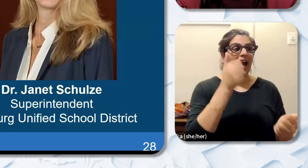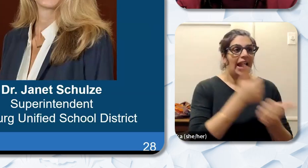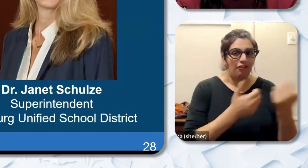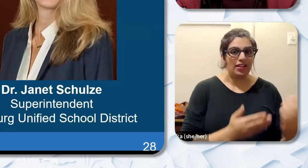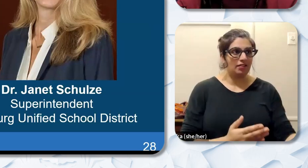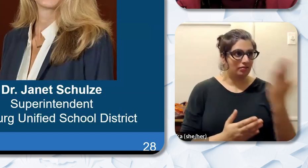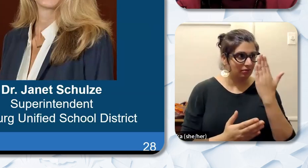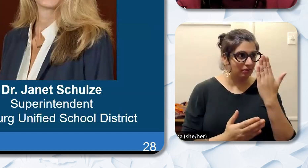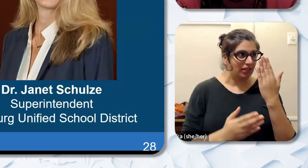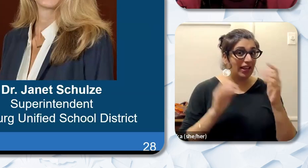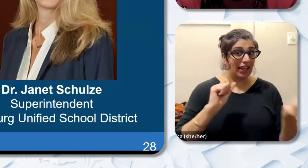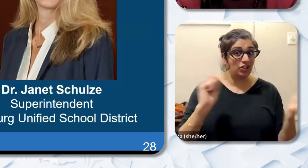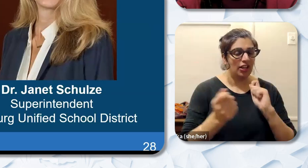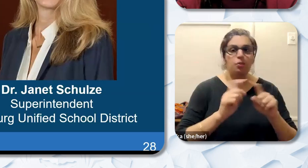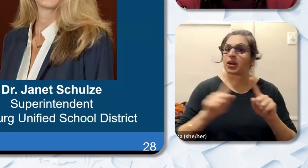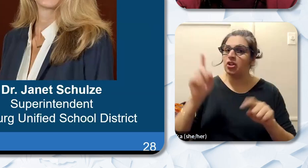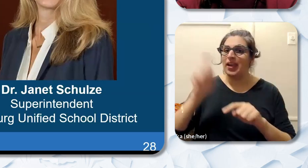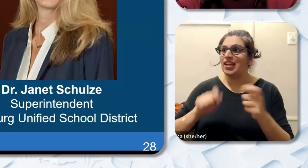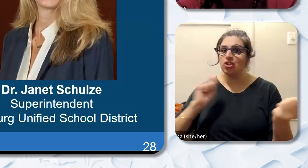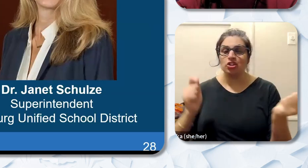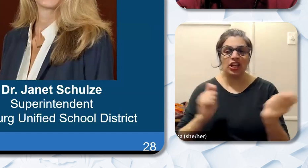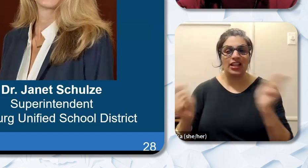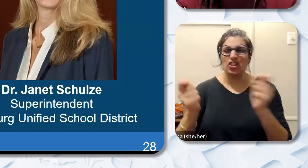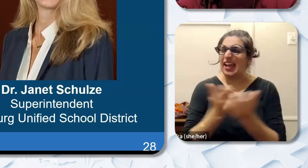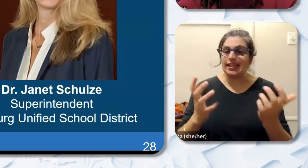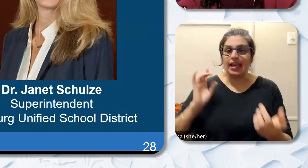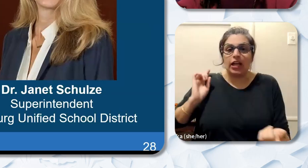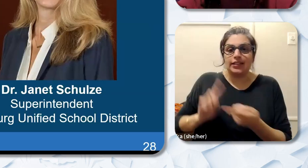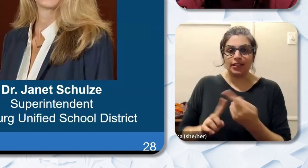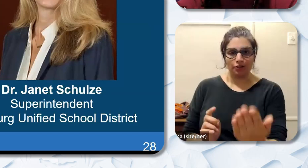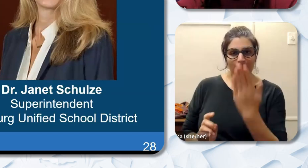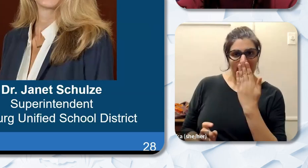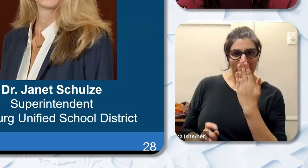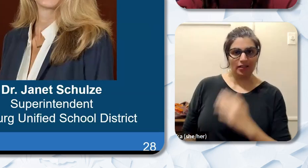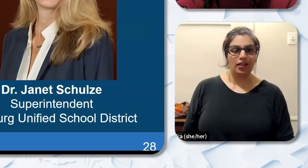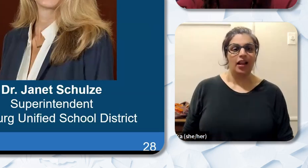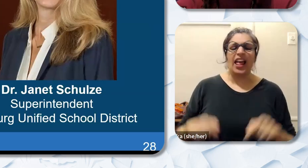changed until it is faced.” And I just wanna say that this topic is so important and necessary and